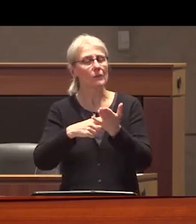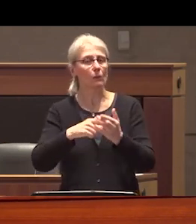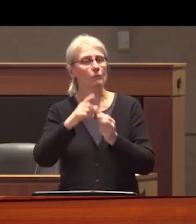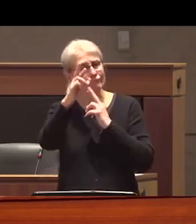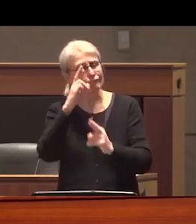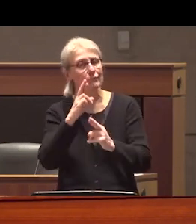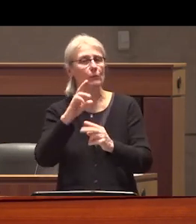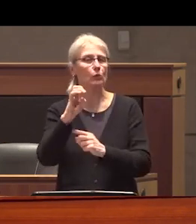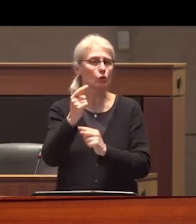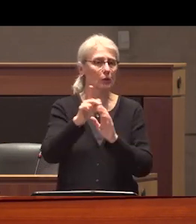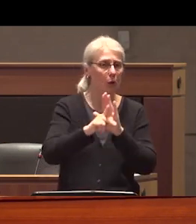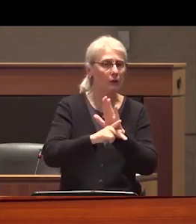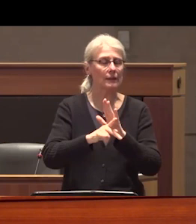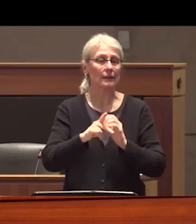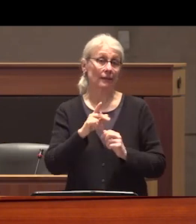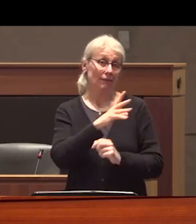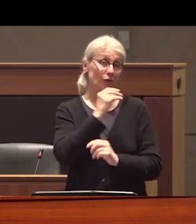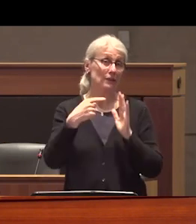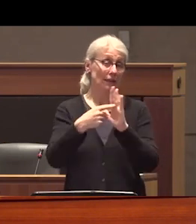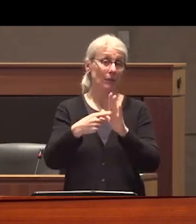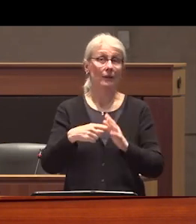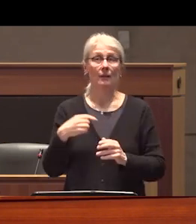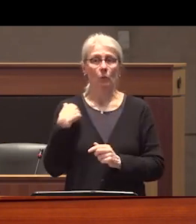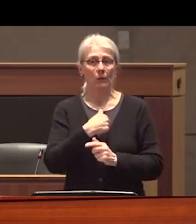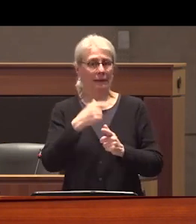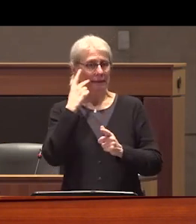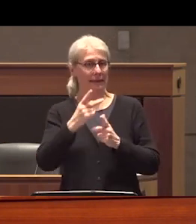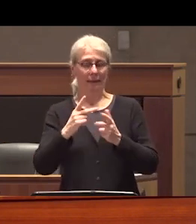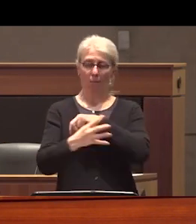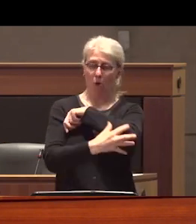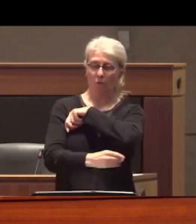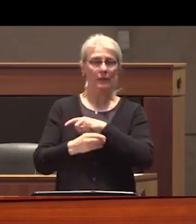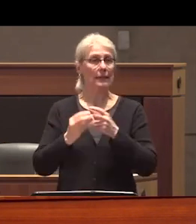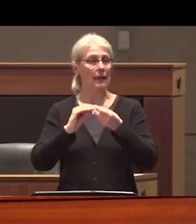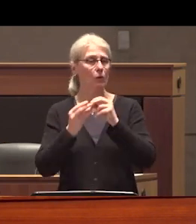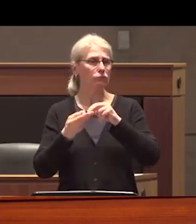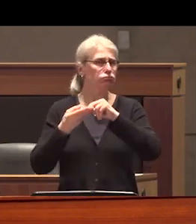drug policy namely the rate the fact that rates of poverty and homelessness are increasing across the